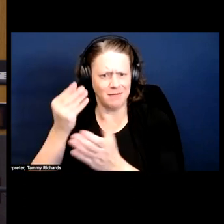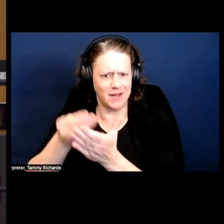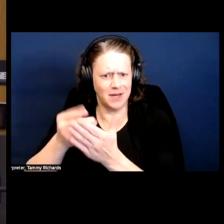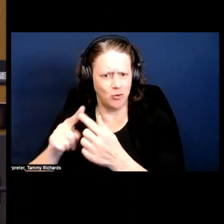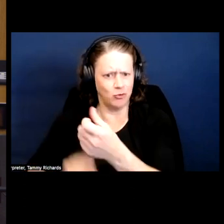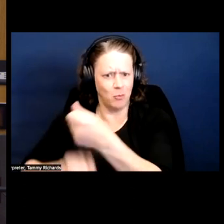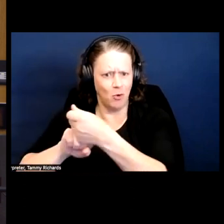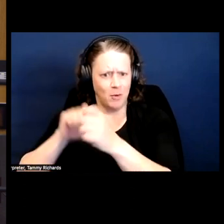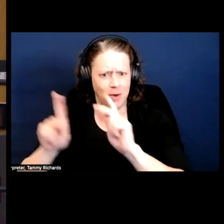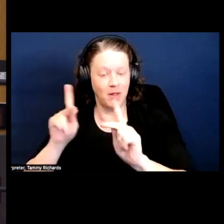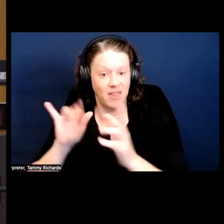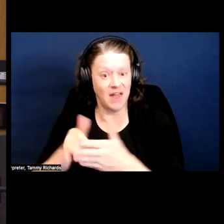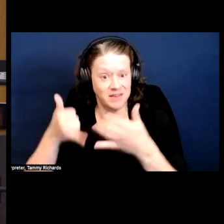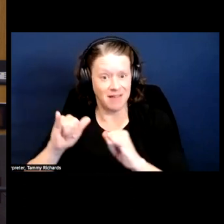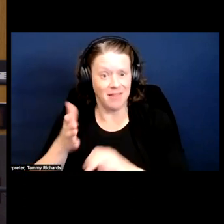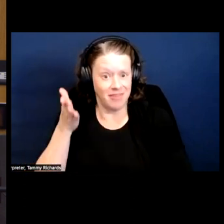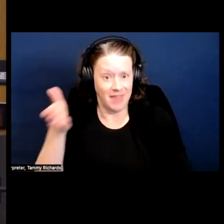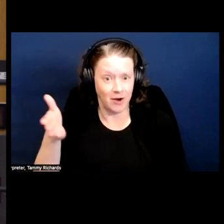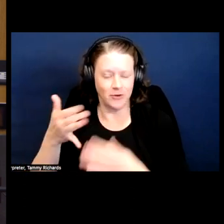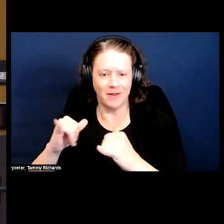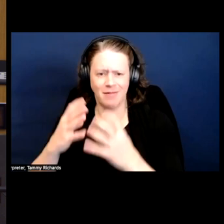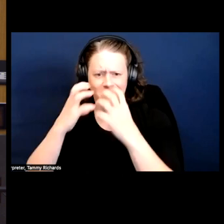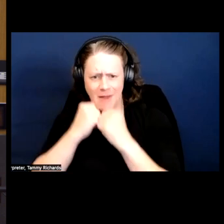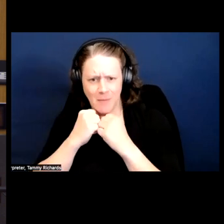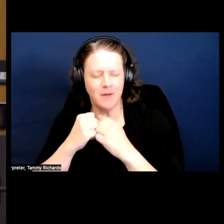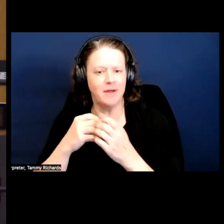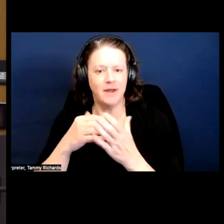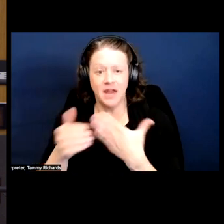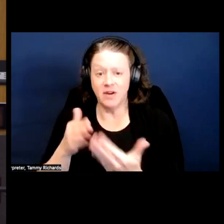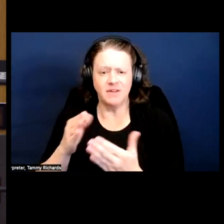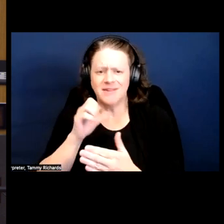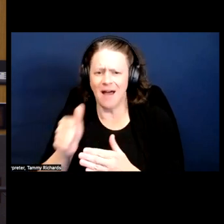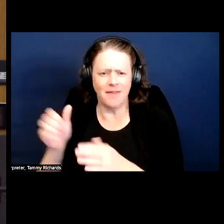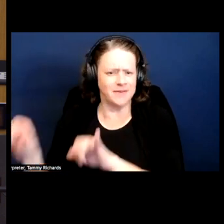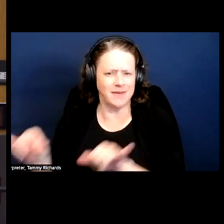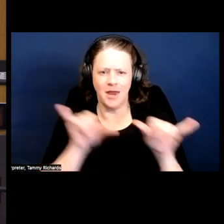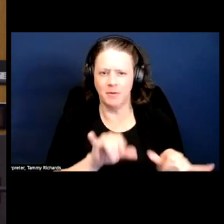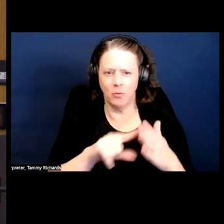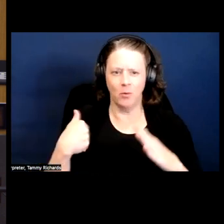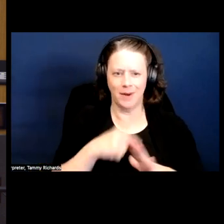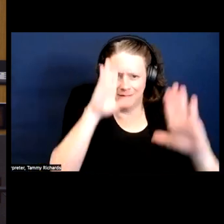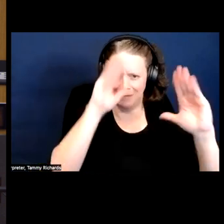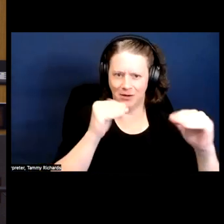That was there and that was still valuable even if it's not exactly what we would want to see today.